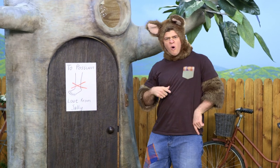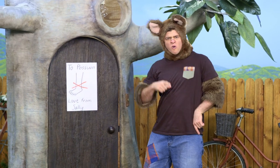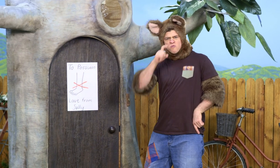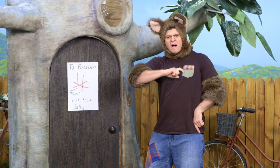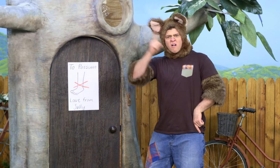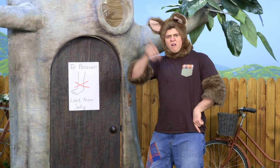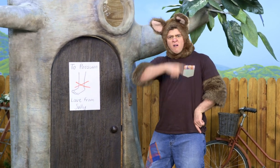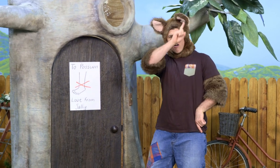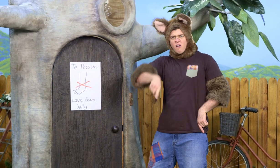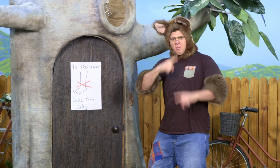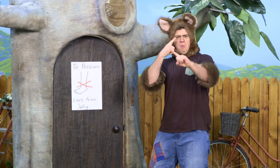Why is there a red cross there?